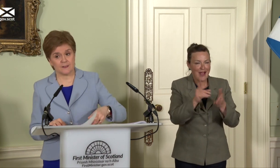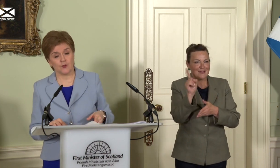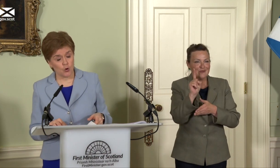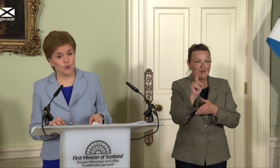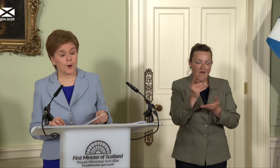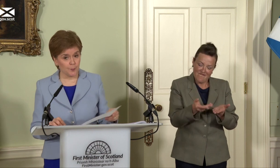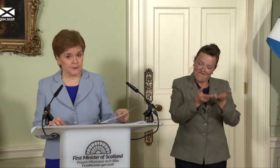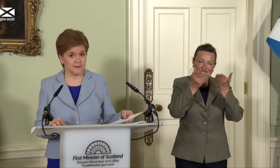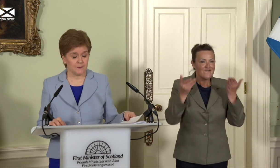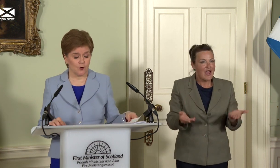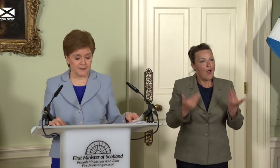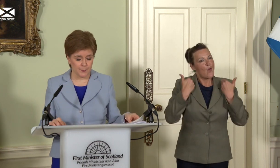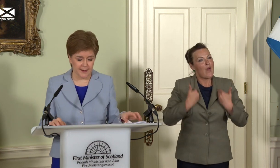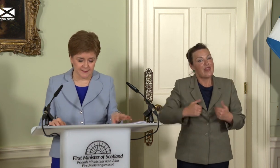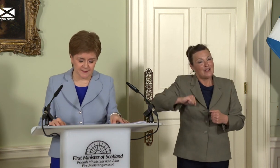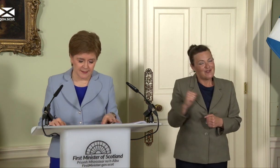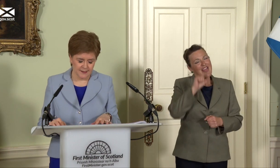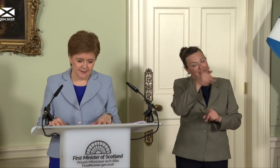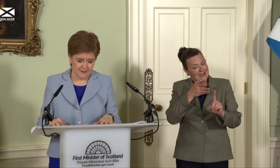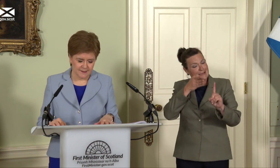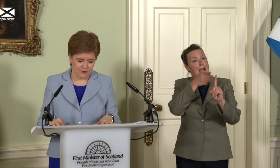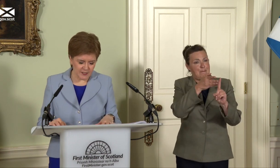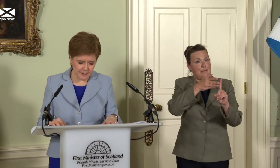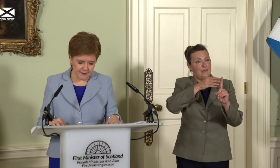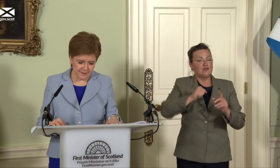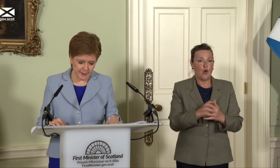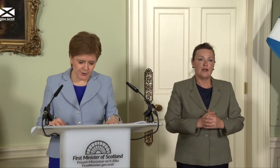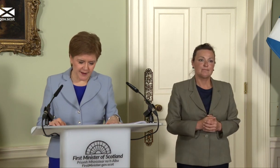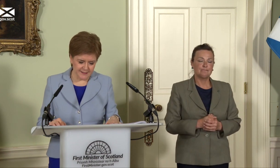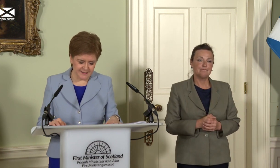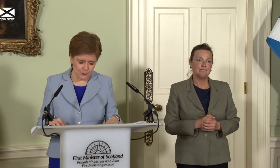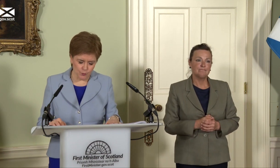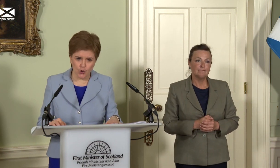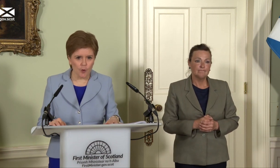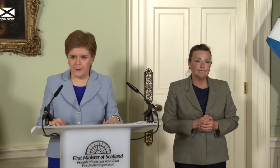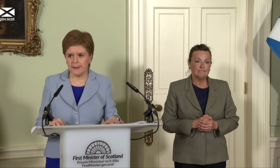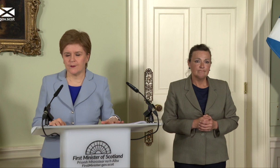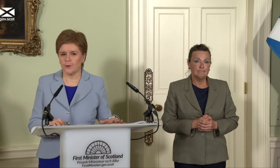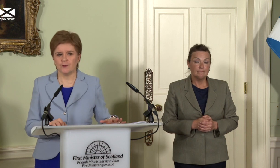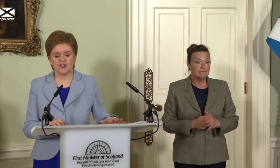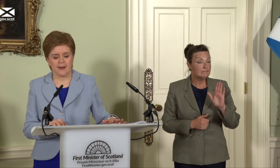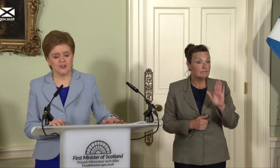the whole purpose of independence. Grasping that prize will not be without challenge.